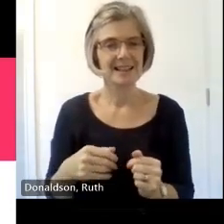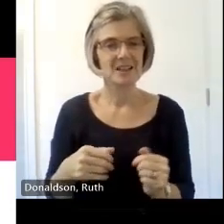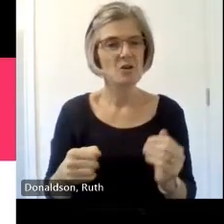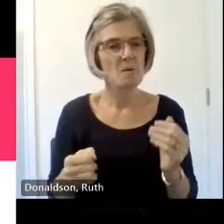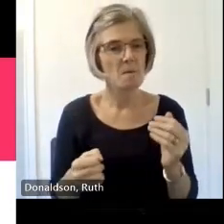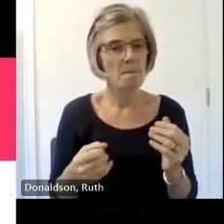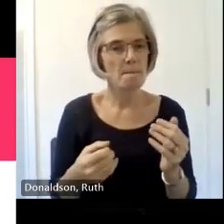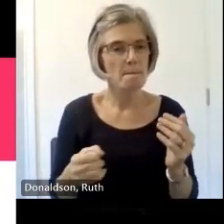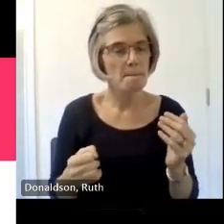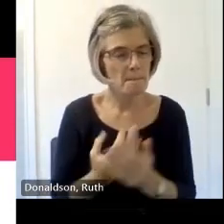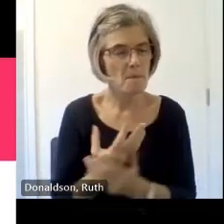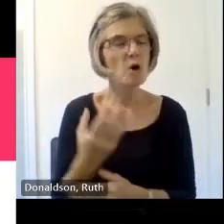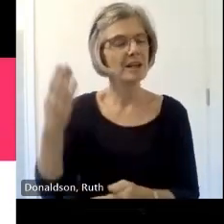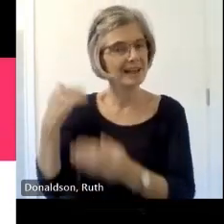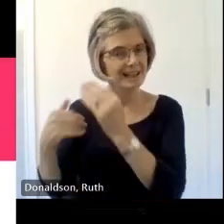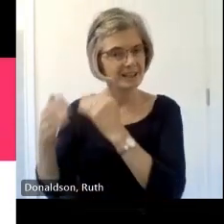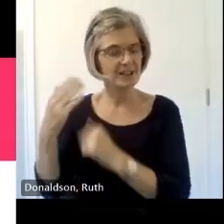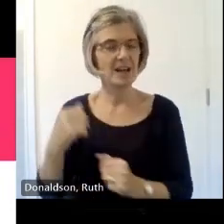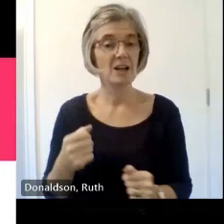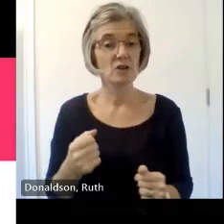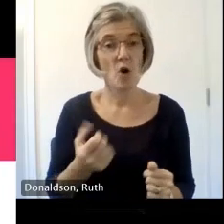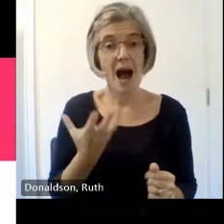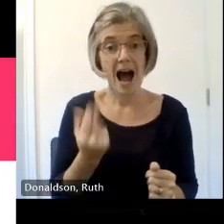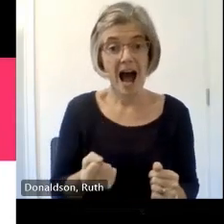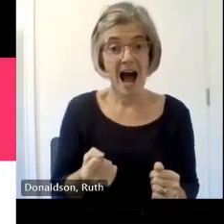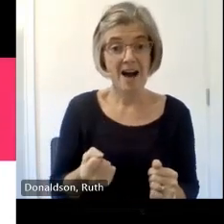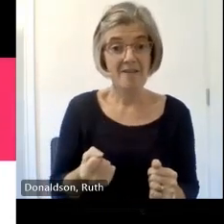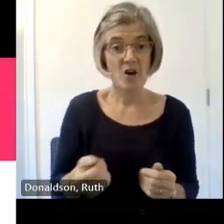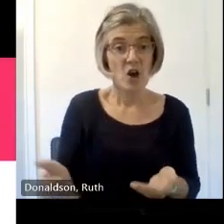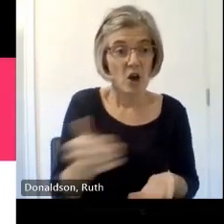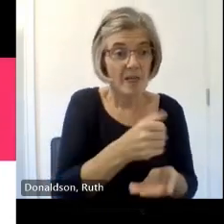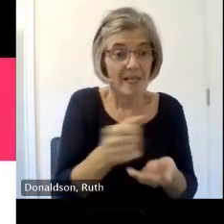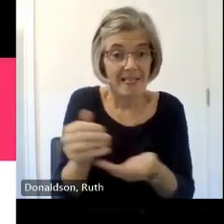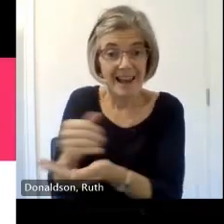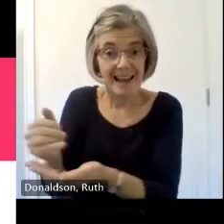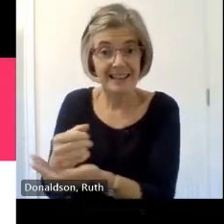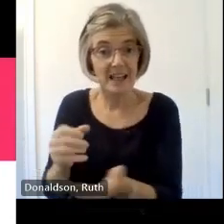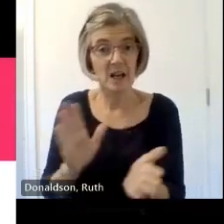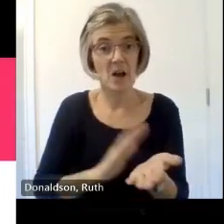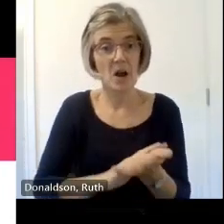collecting hubs so really nice to meet you um the national museum of Scotland's always